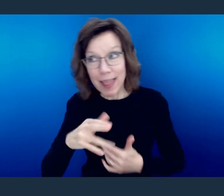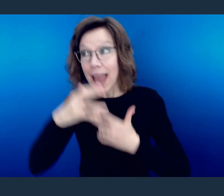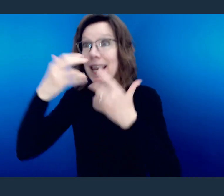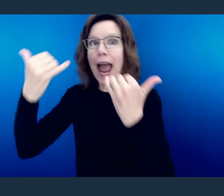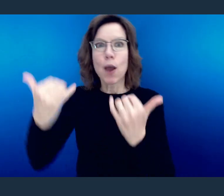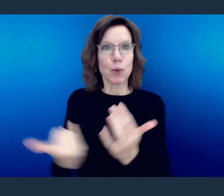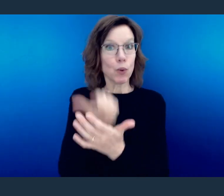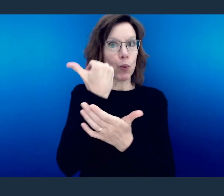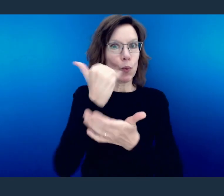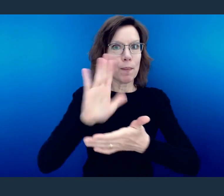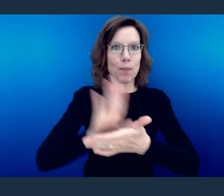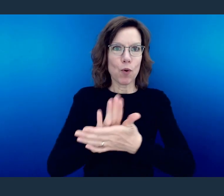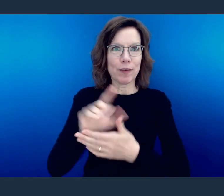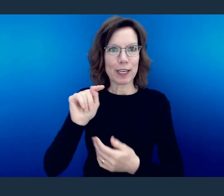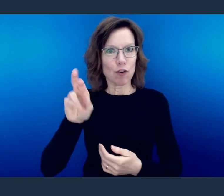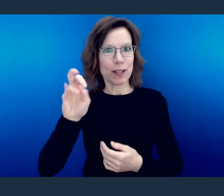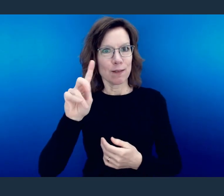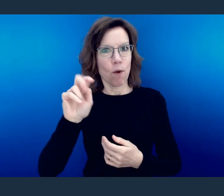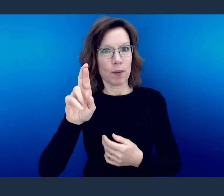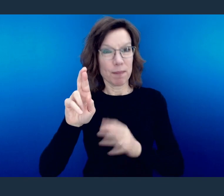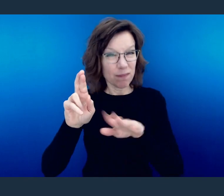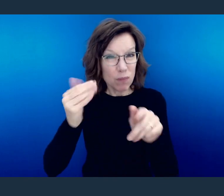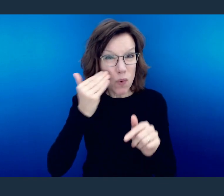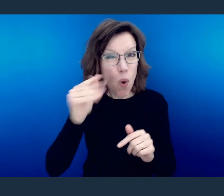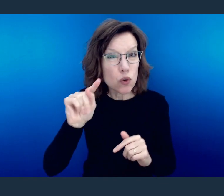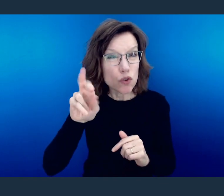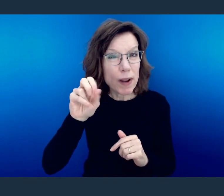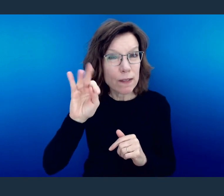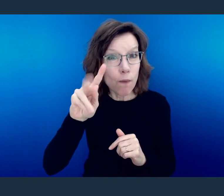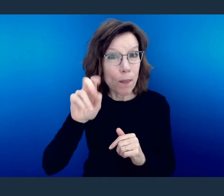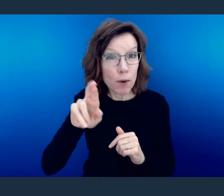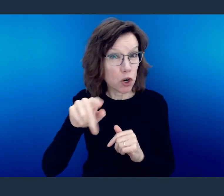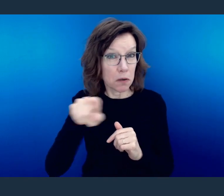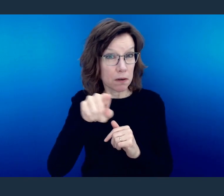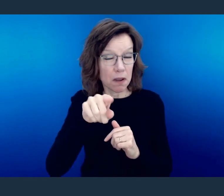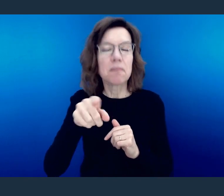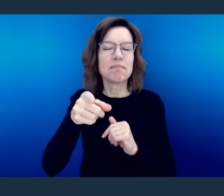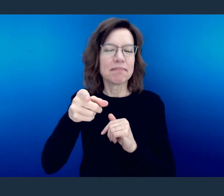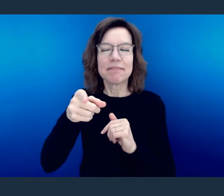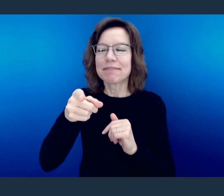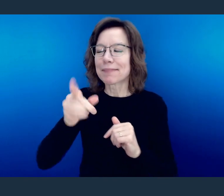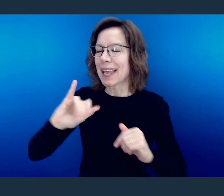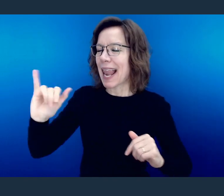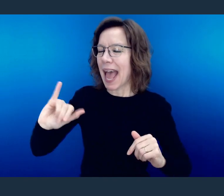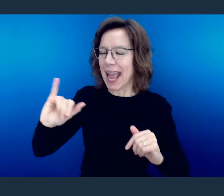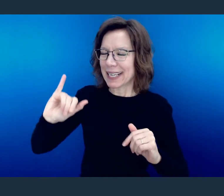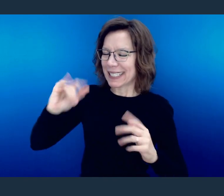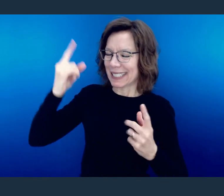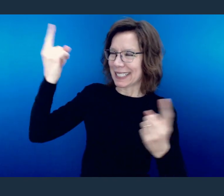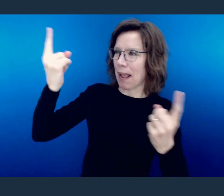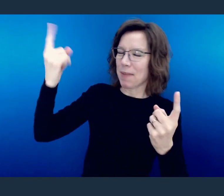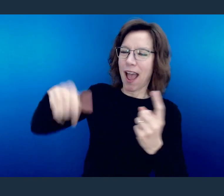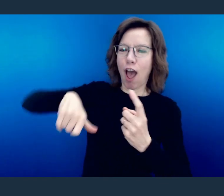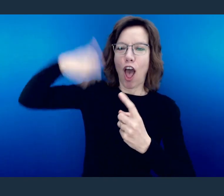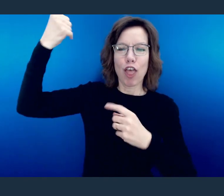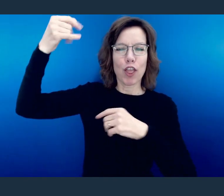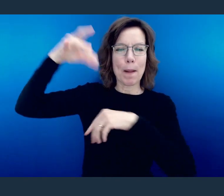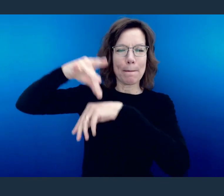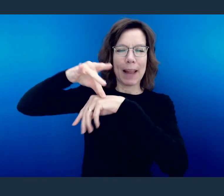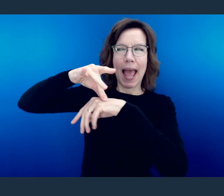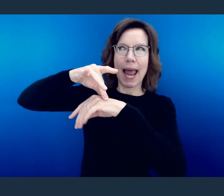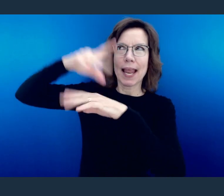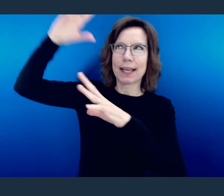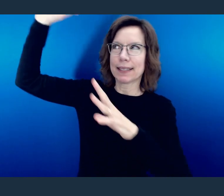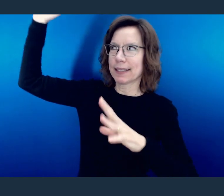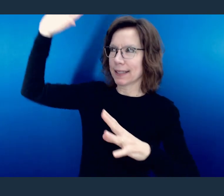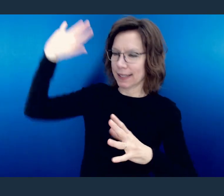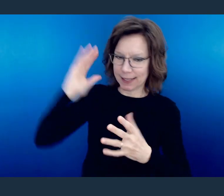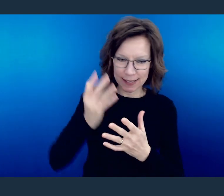For those not familiar, Transformers are this being of sort from another planet, and you